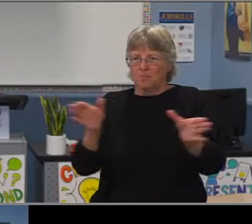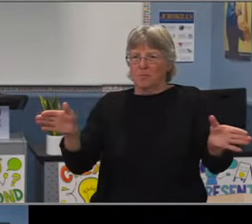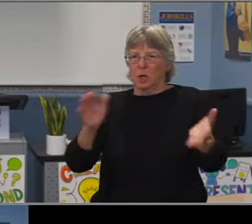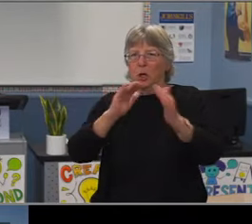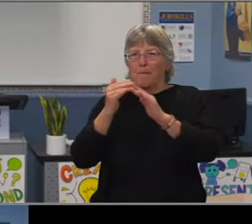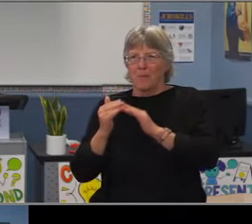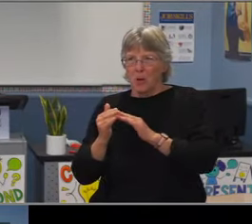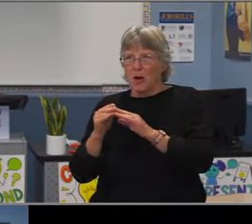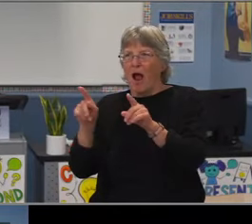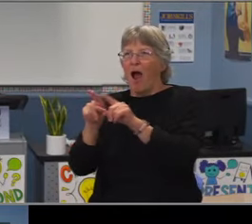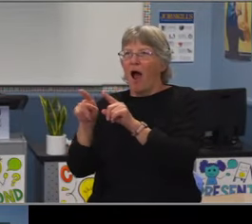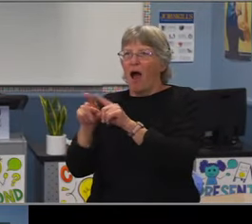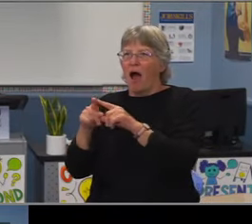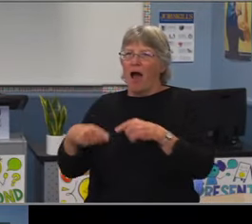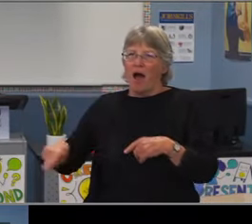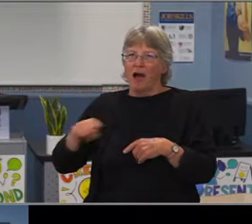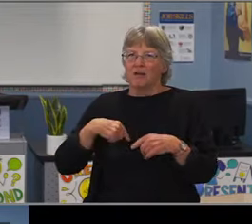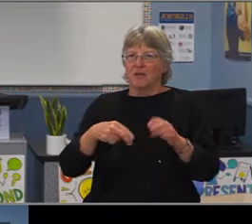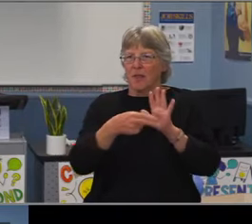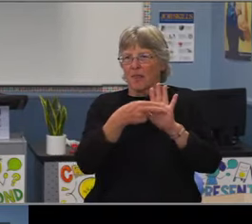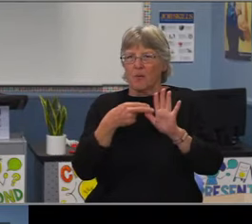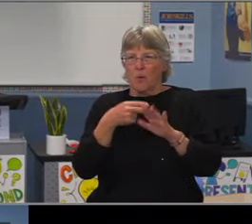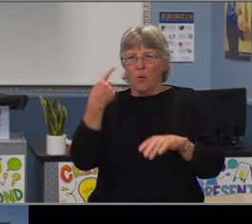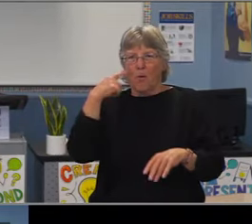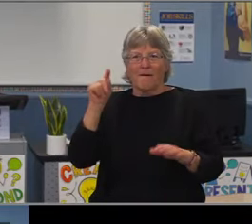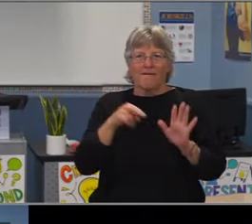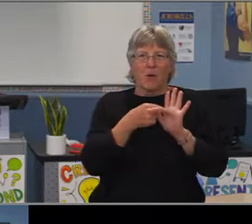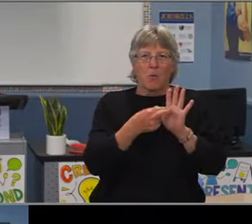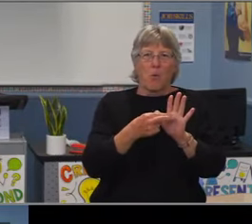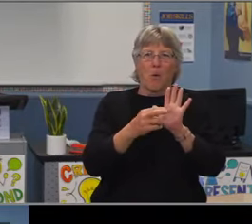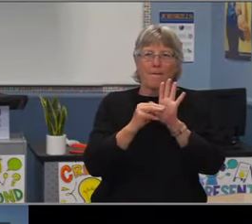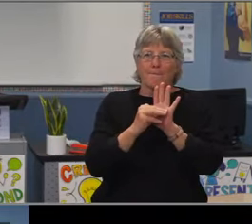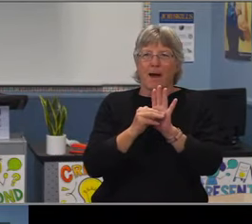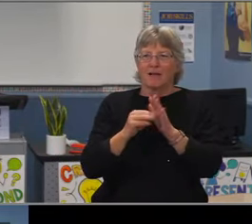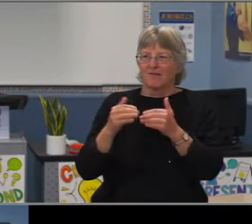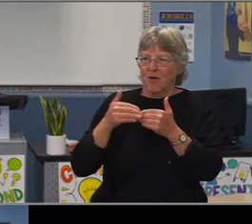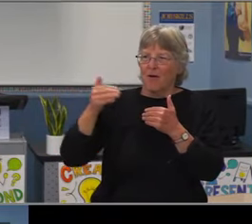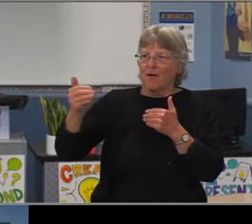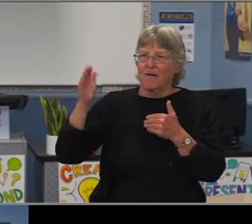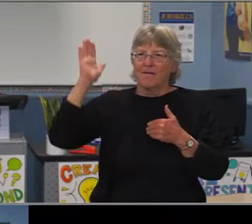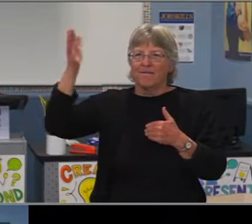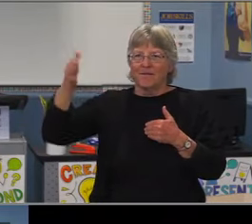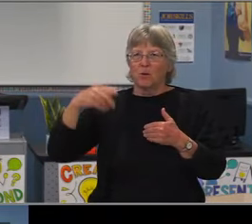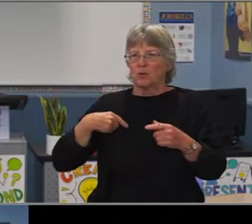No report tonight. Thank you. Thank you. Dr. Benitez?